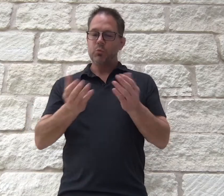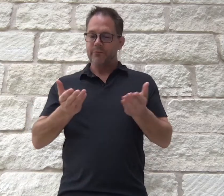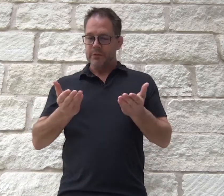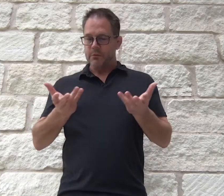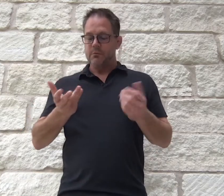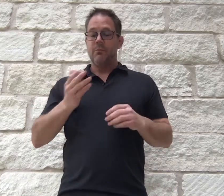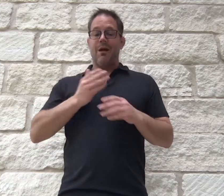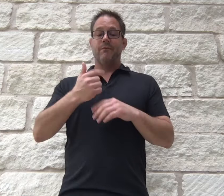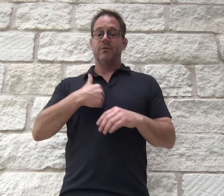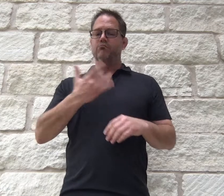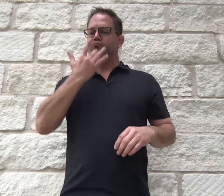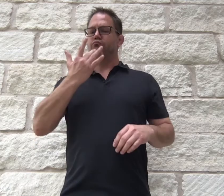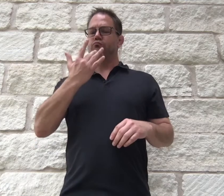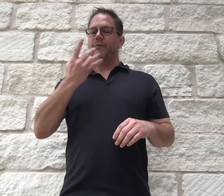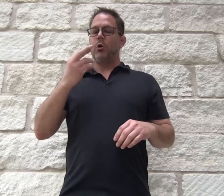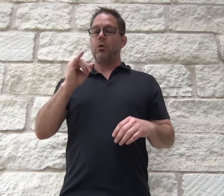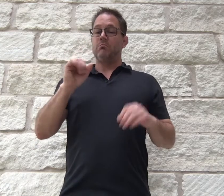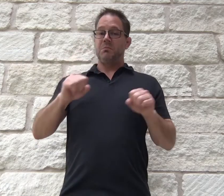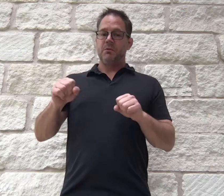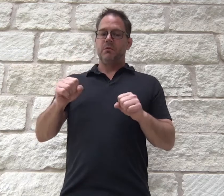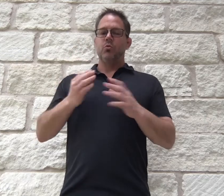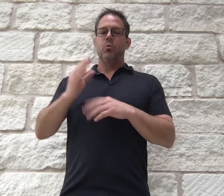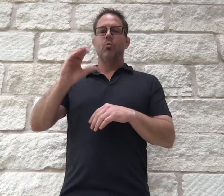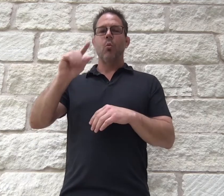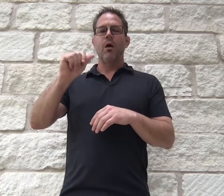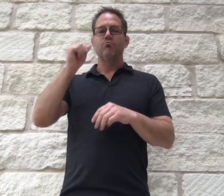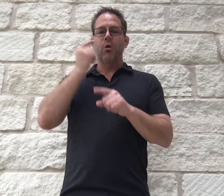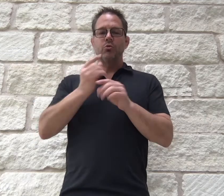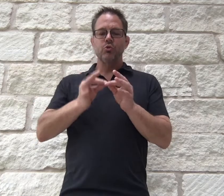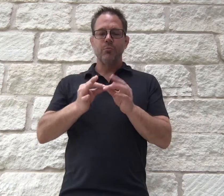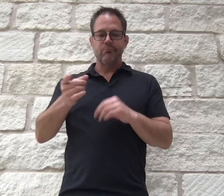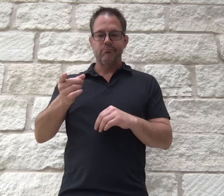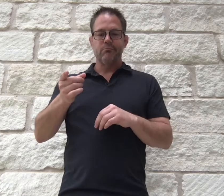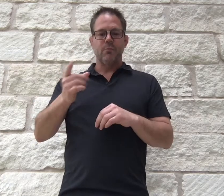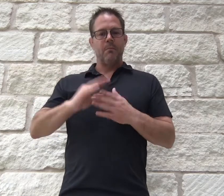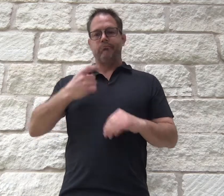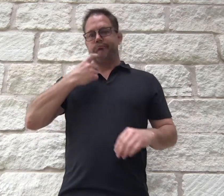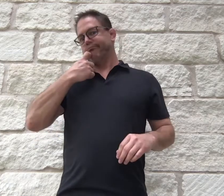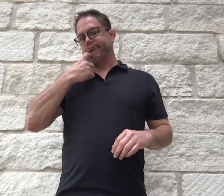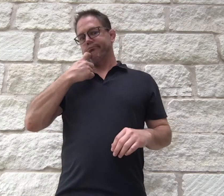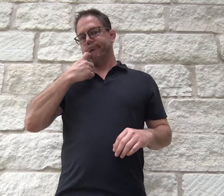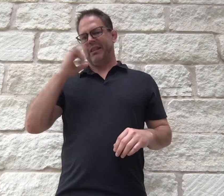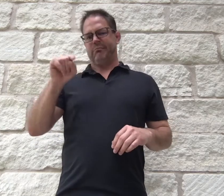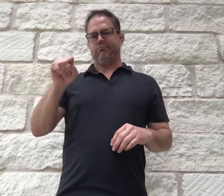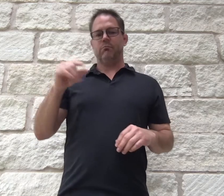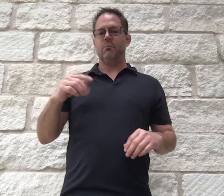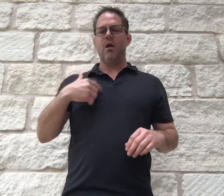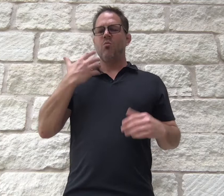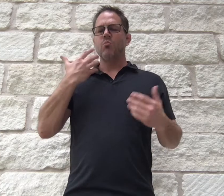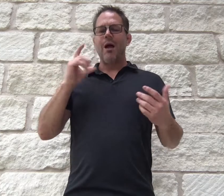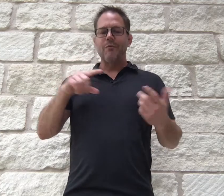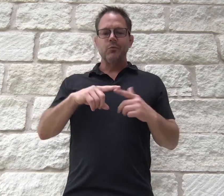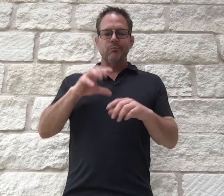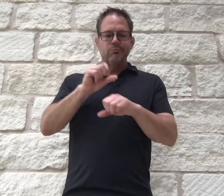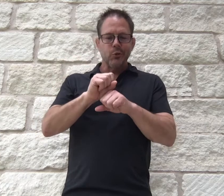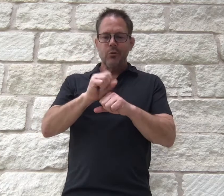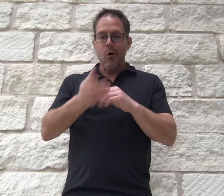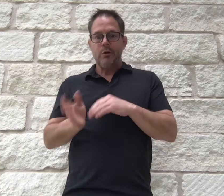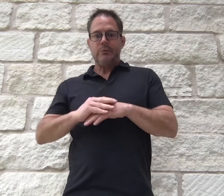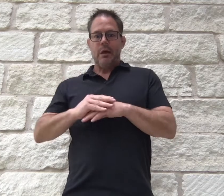remote services, but after getting a taste of VRI capabilities offered by CODA Brothers Interpreting, I became hooked on it. I no longer needed to book